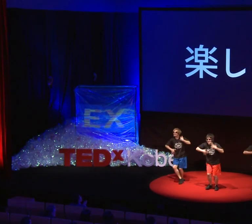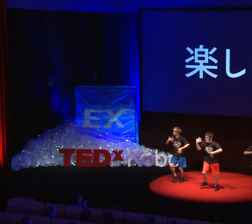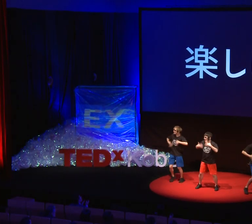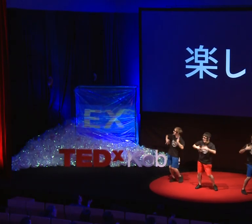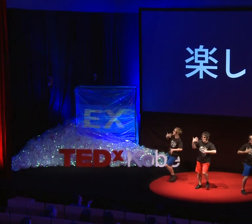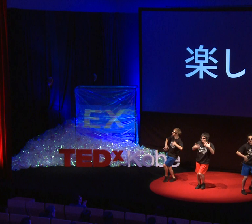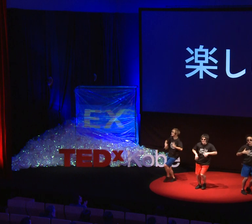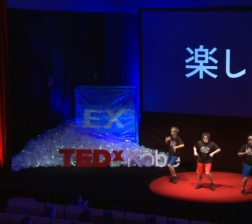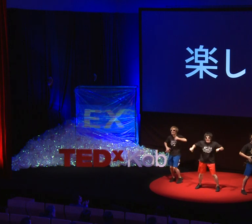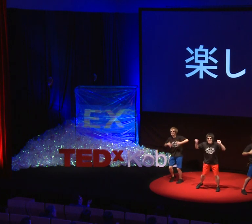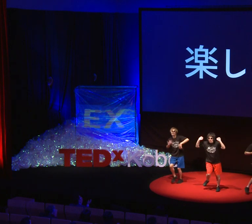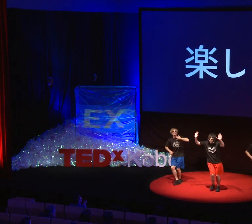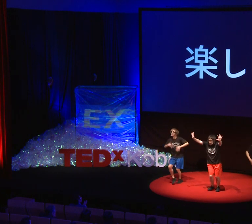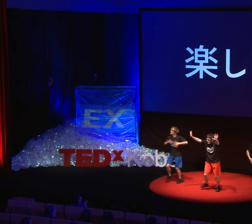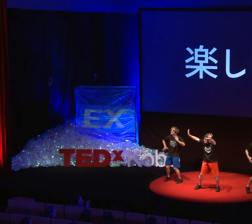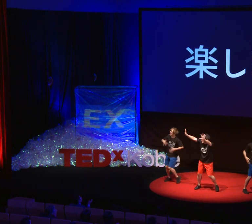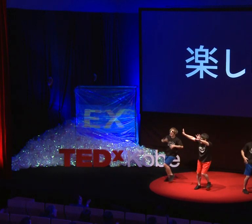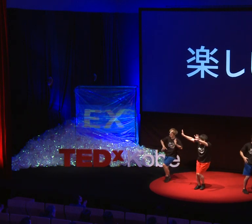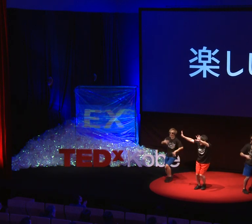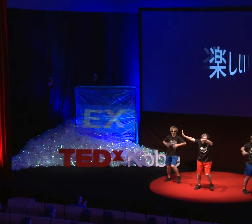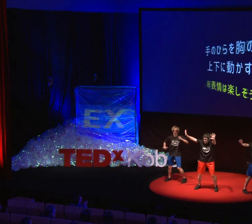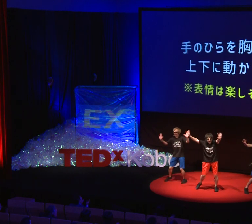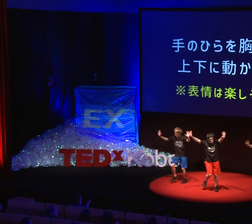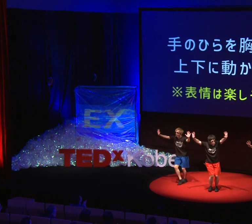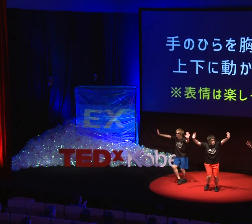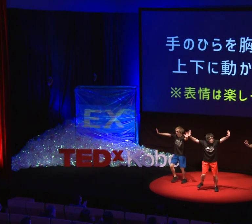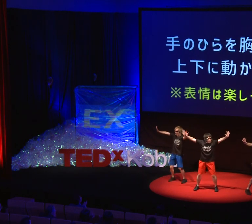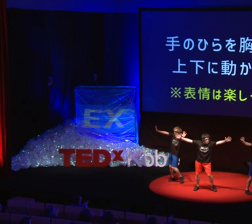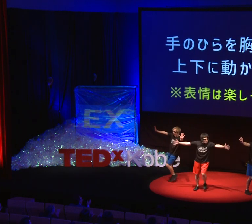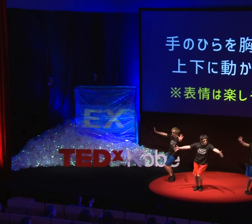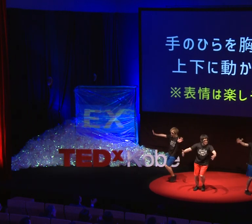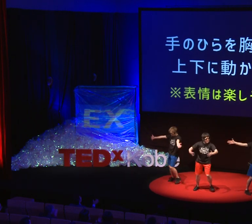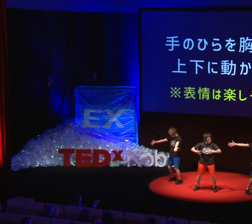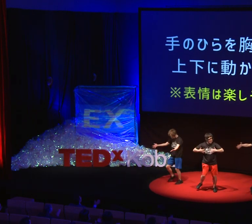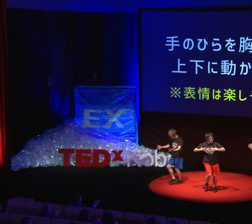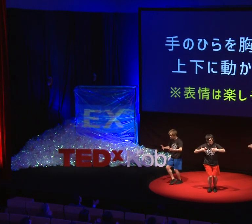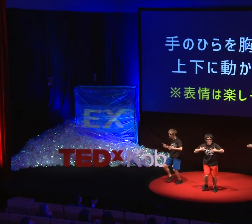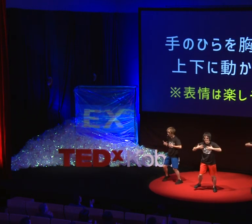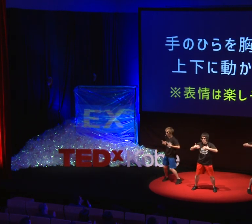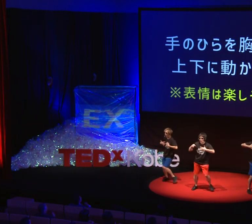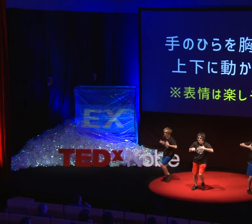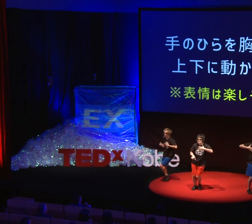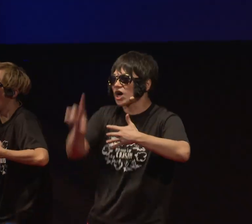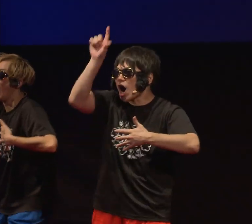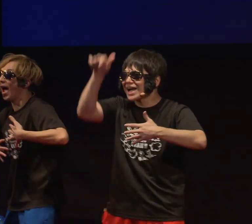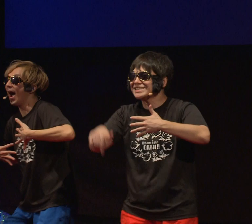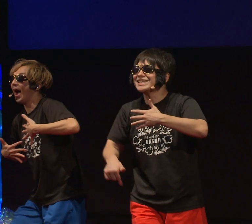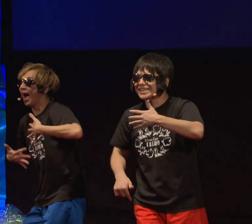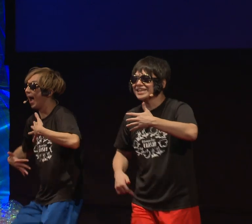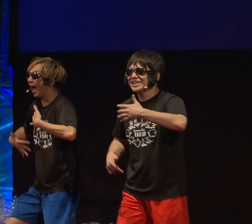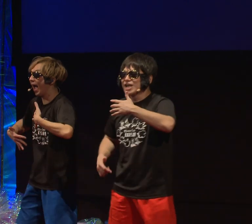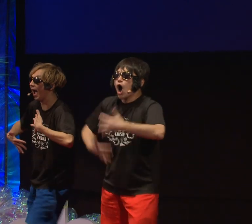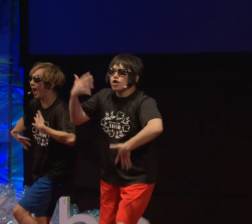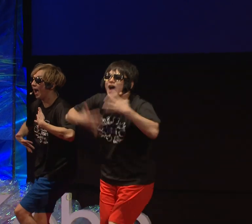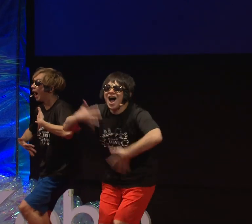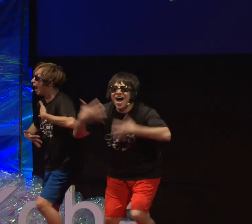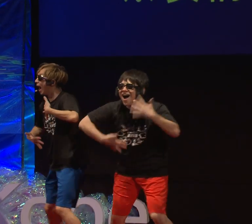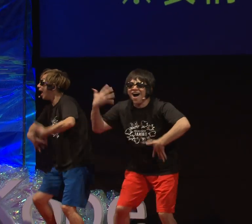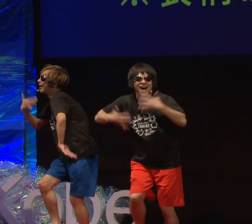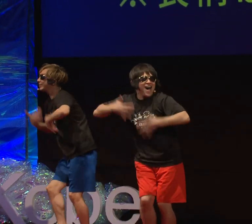[Fun] O: Open both of your hands, put your palms in front of your chest, then move them up and down like this!